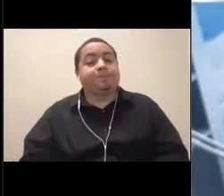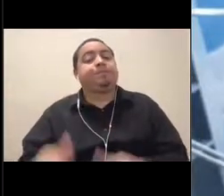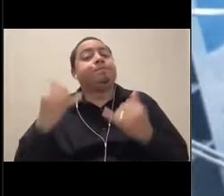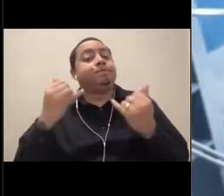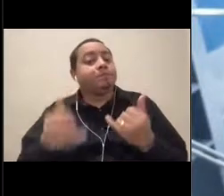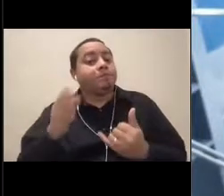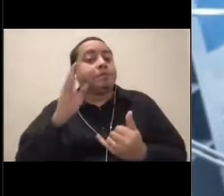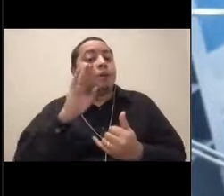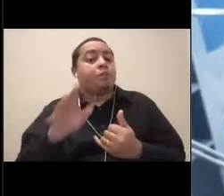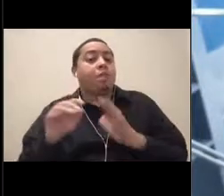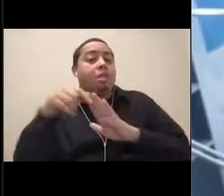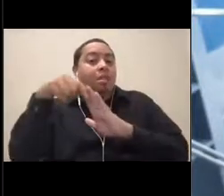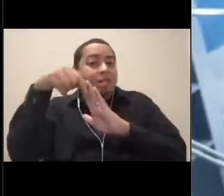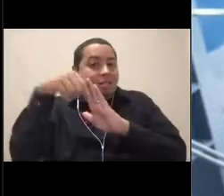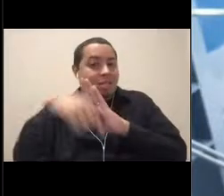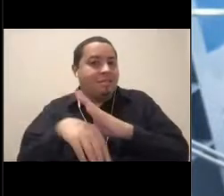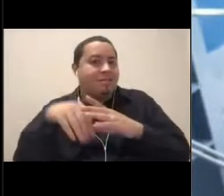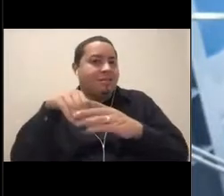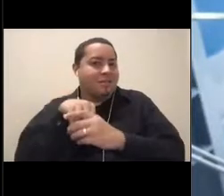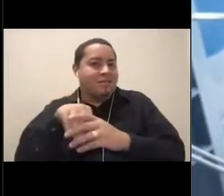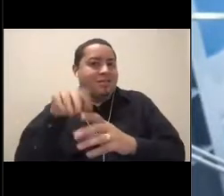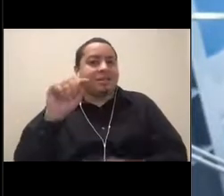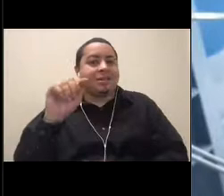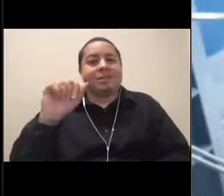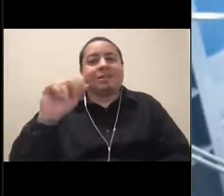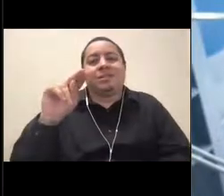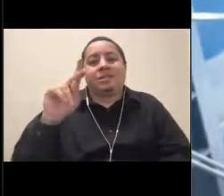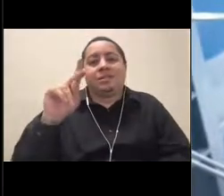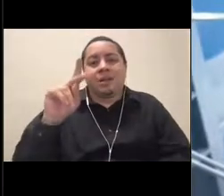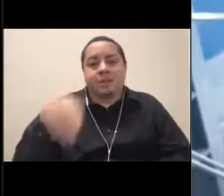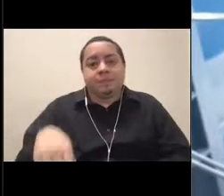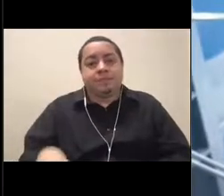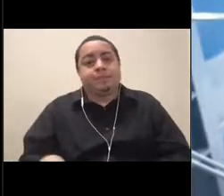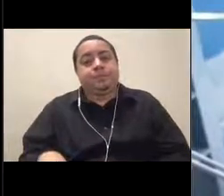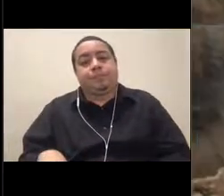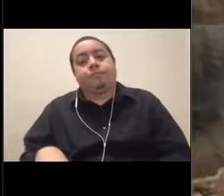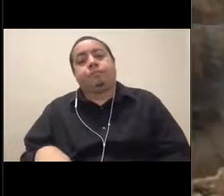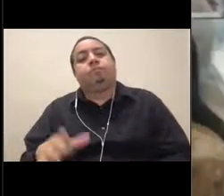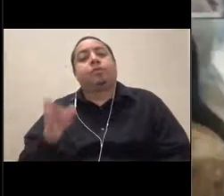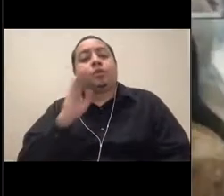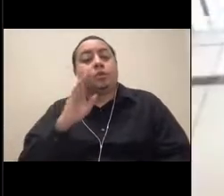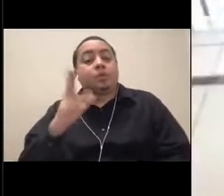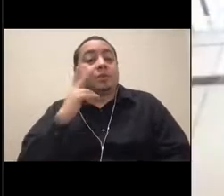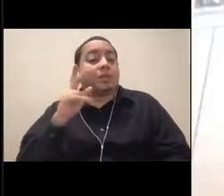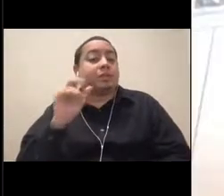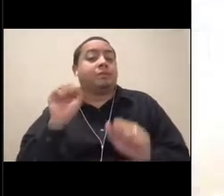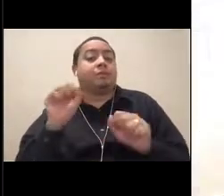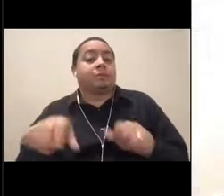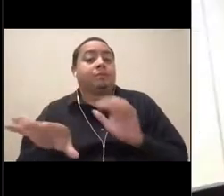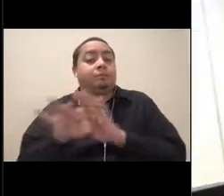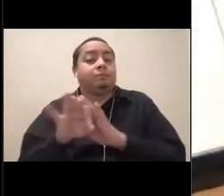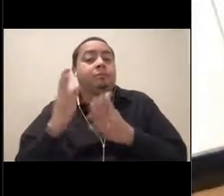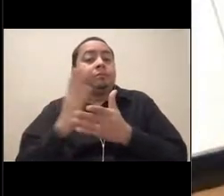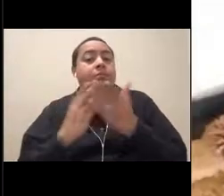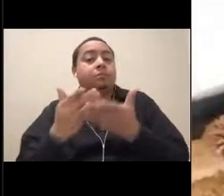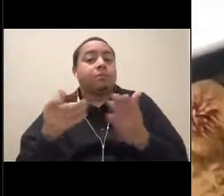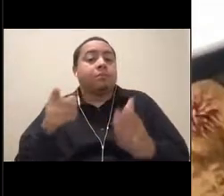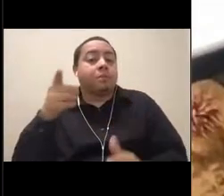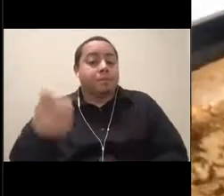And we're going to take a look and see if we can find some stuff here in our deep sea tank. So we're going to peer over the side here.